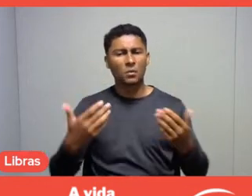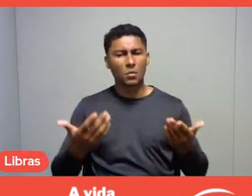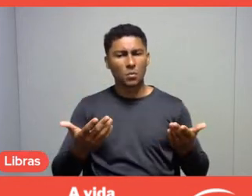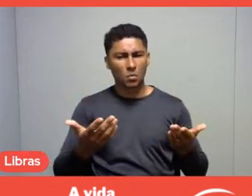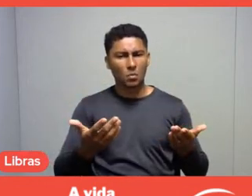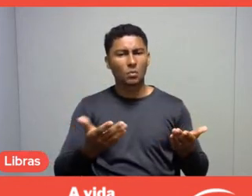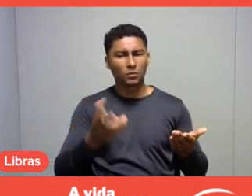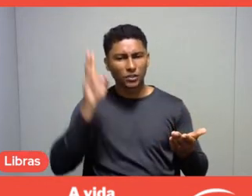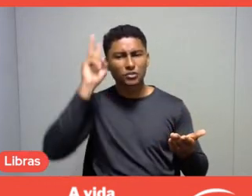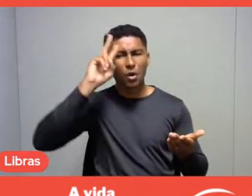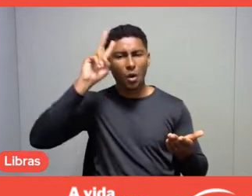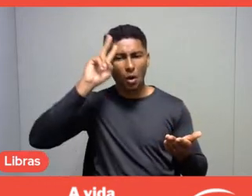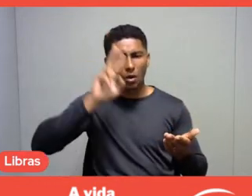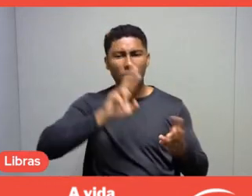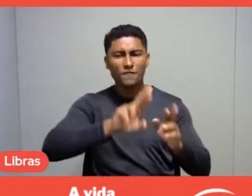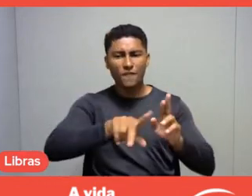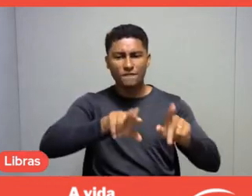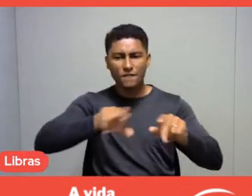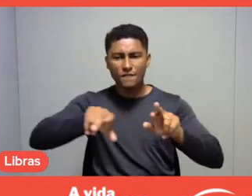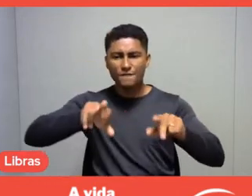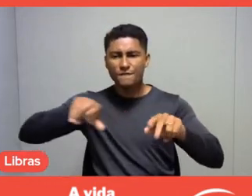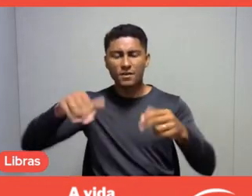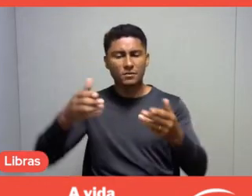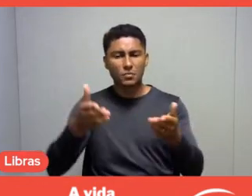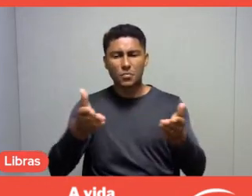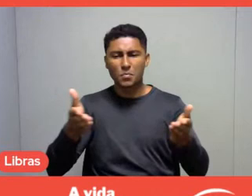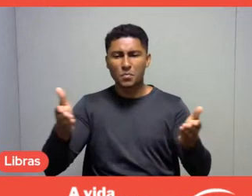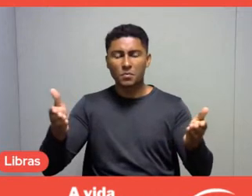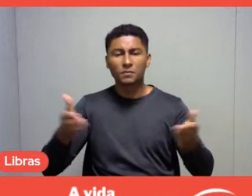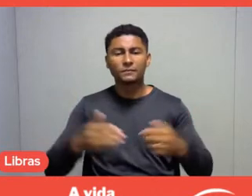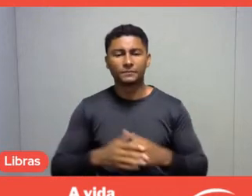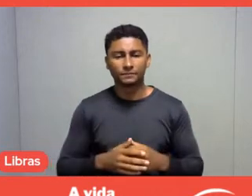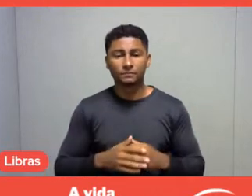from people who have the same spirit,